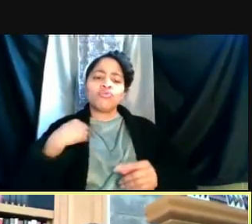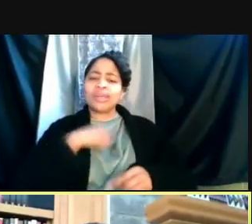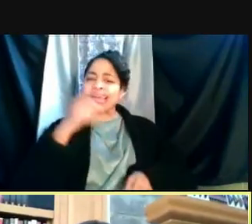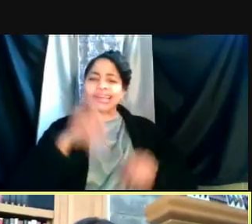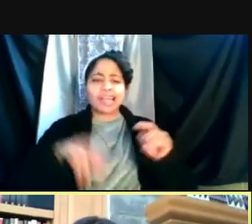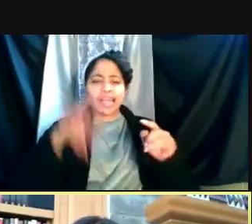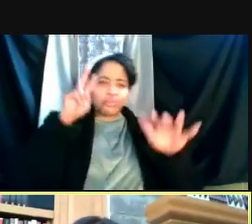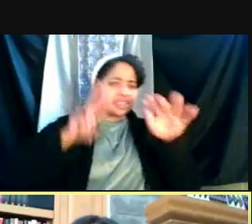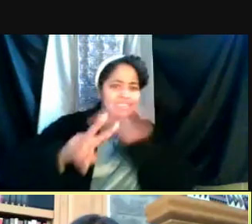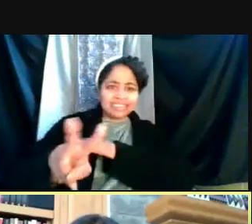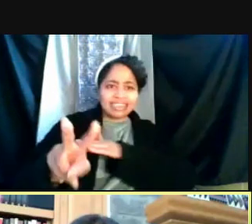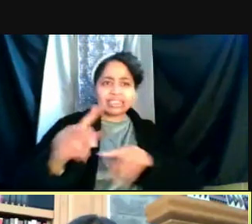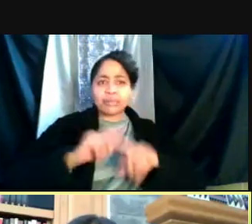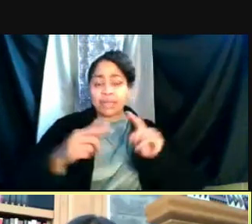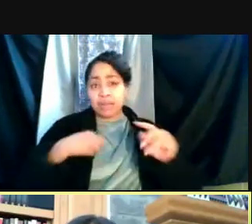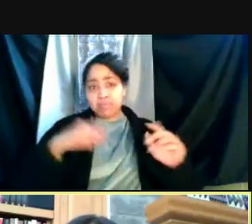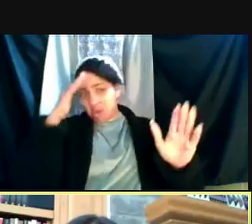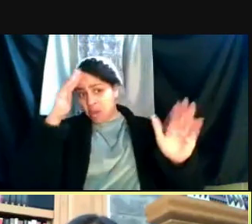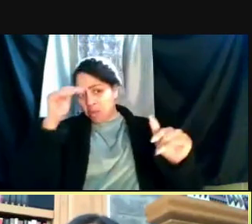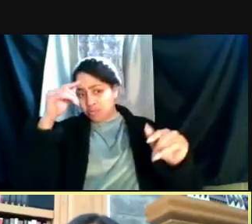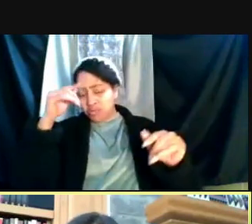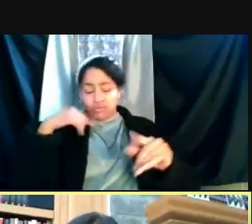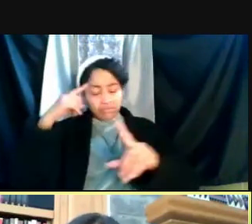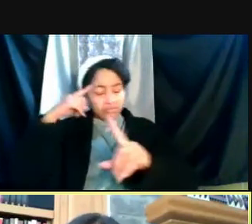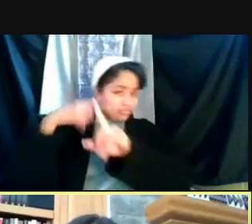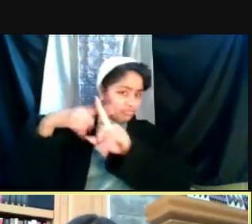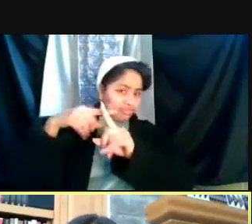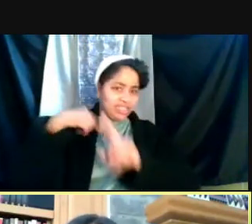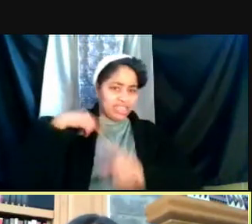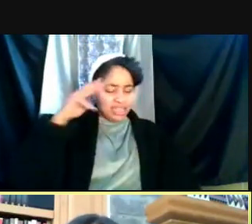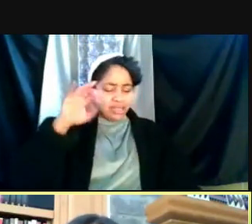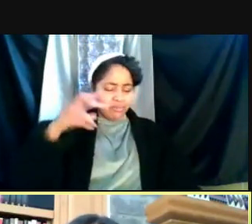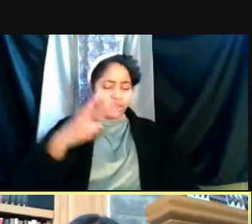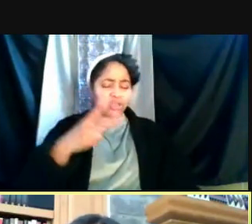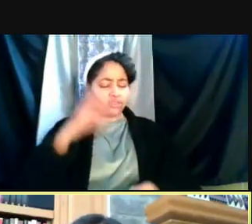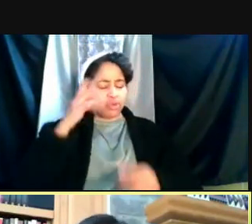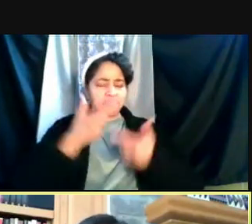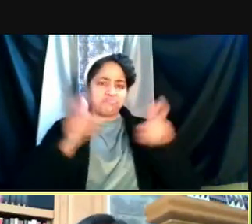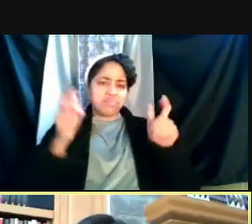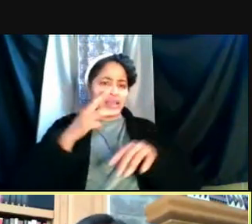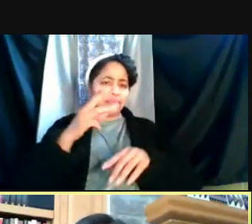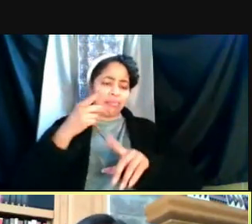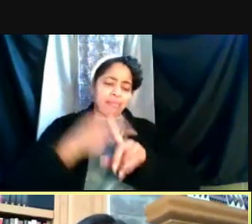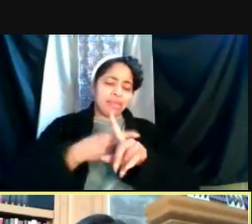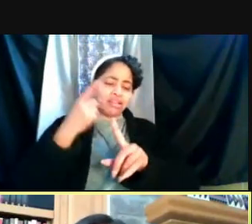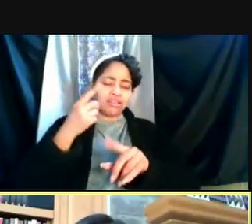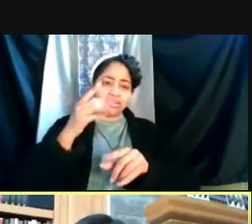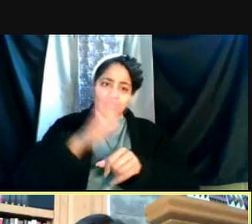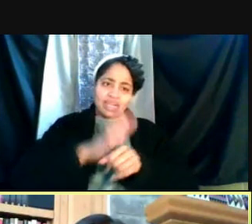but I am hopeful, I think March is gonna be a really big month nationally for vaccinations,